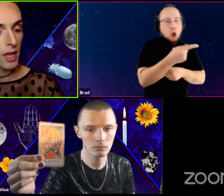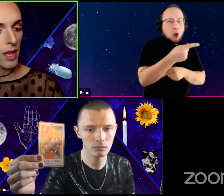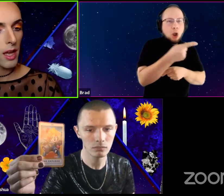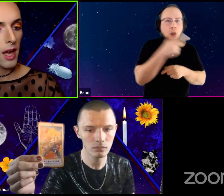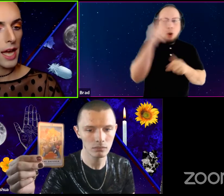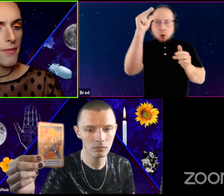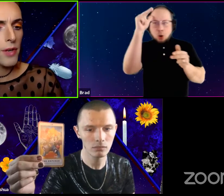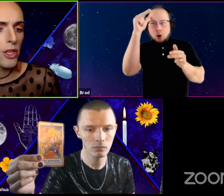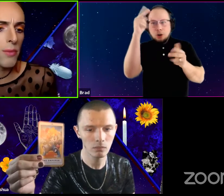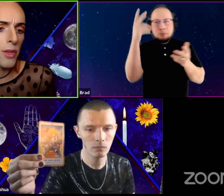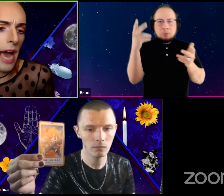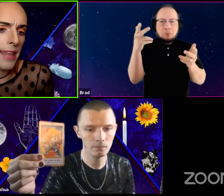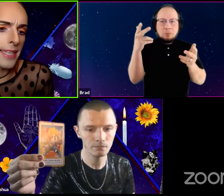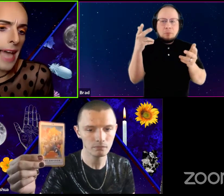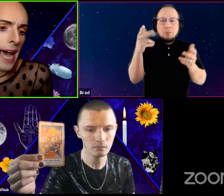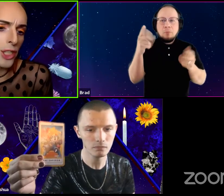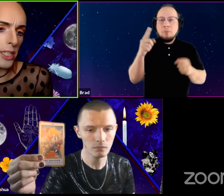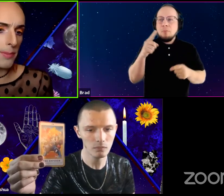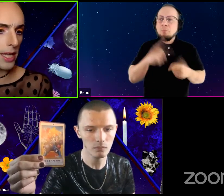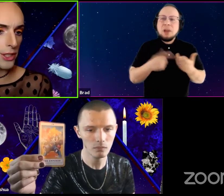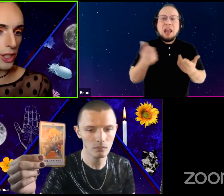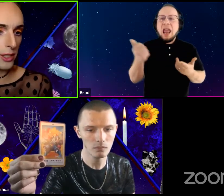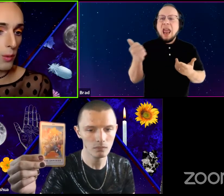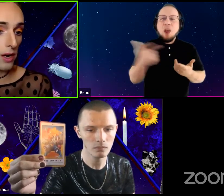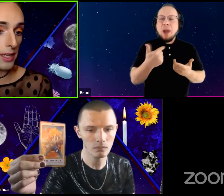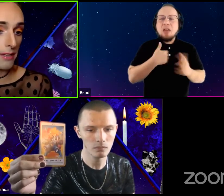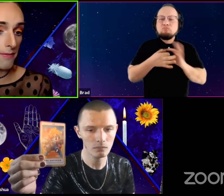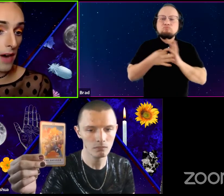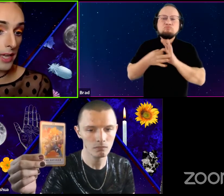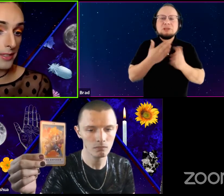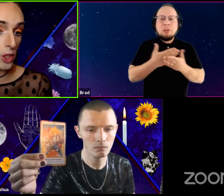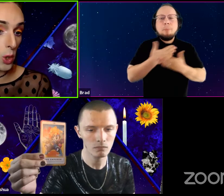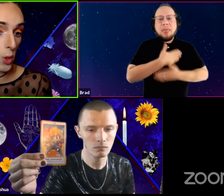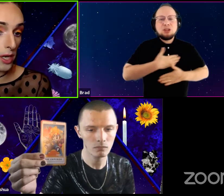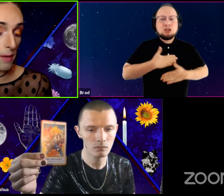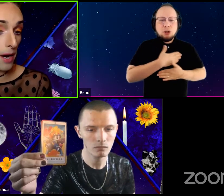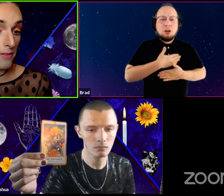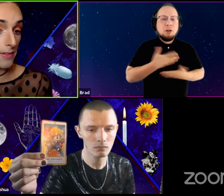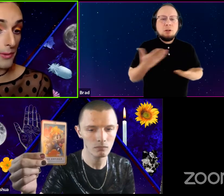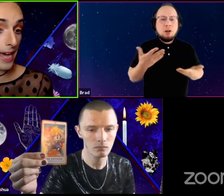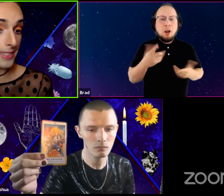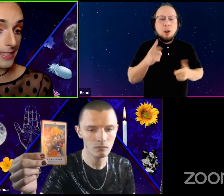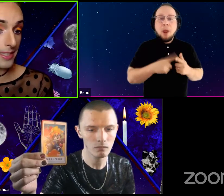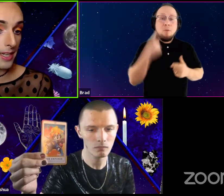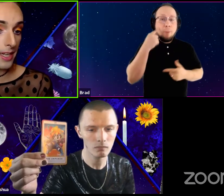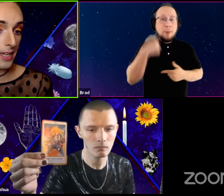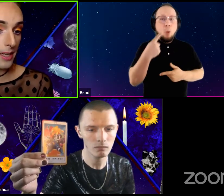And every humor hath has adjunct pleasure, wherein it, finds a joy above the rest,